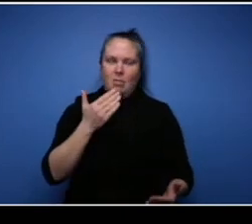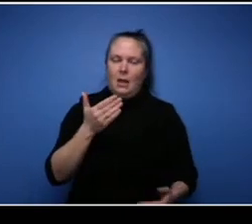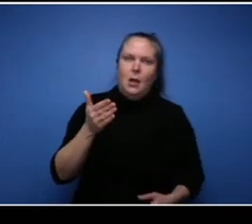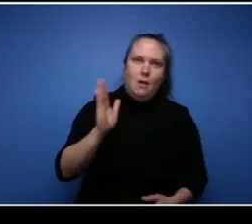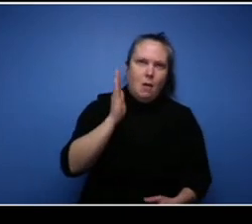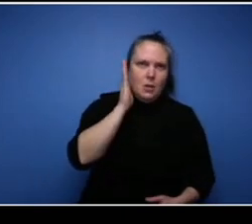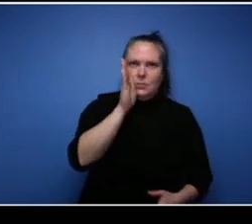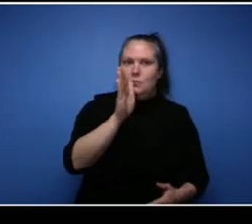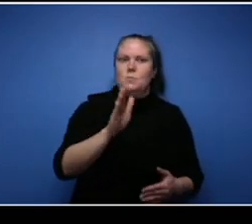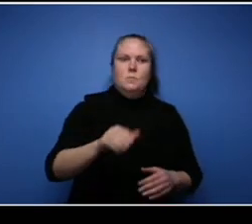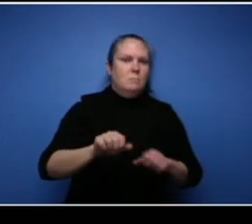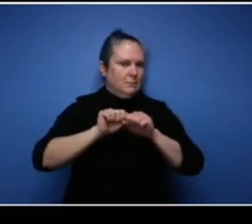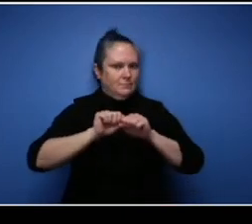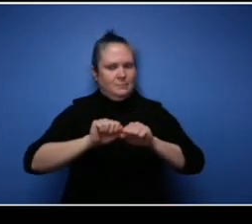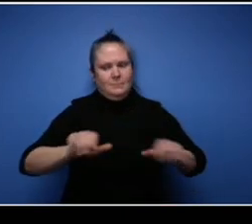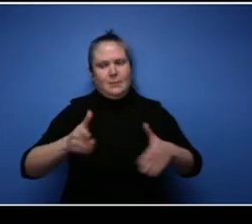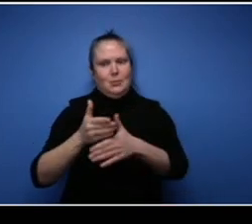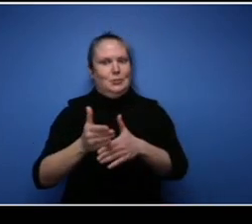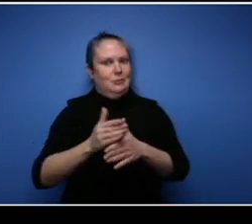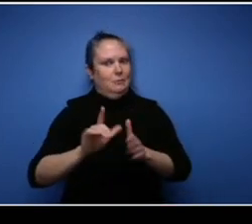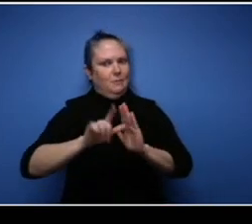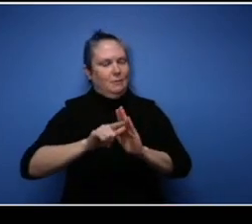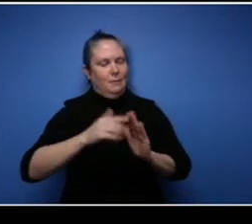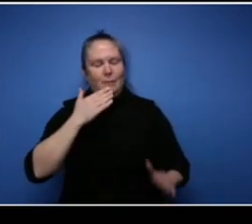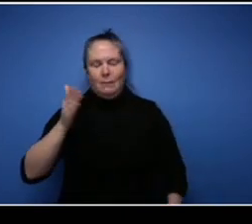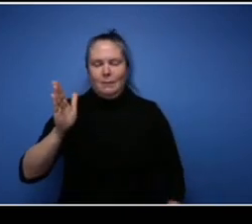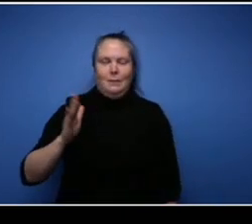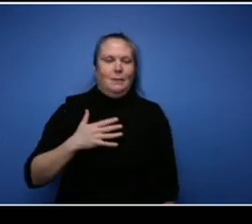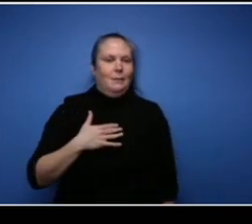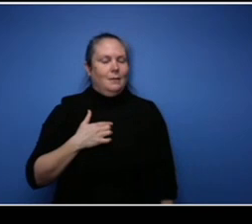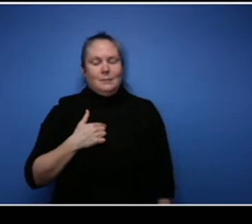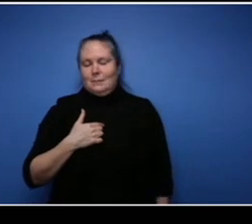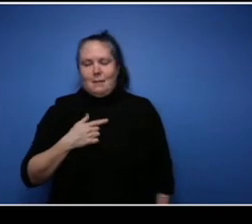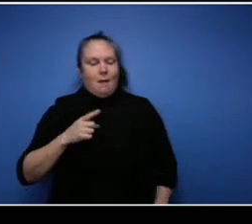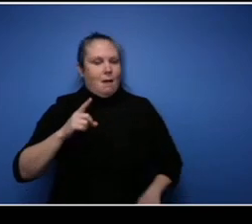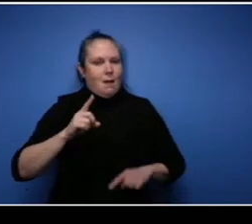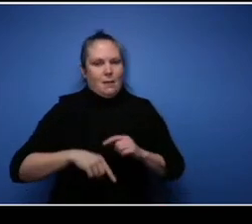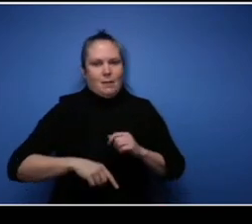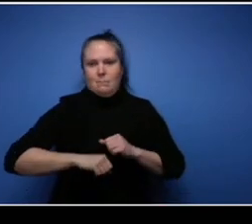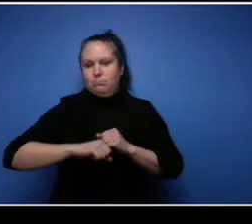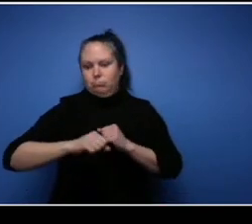see for later on because I'm not going to go I have I have three companies and an organization